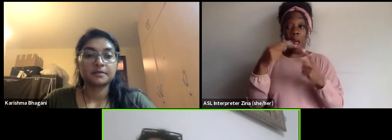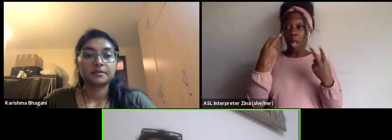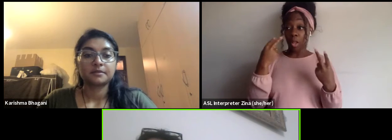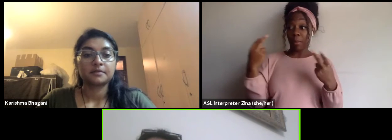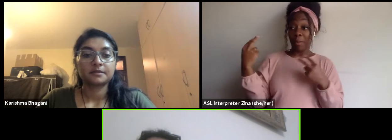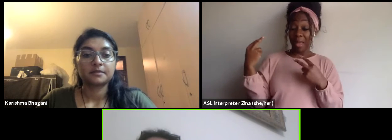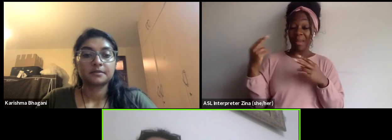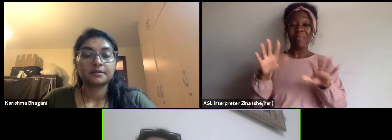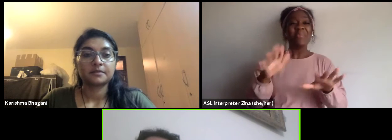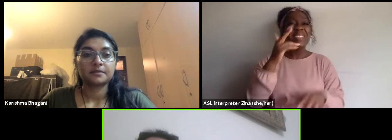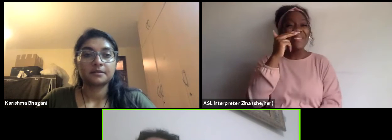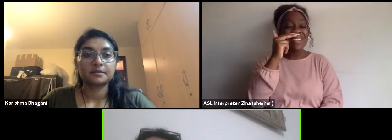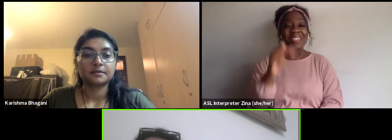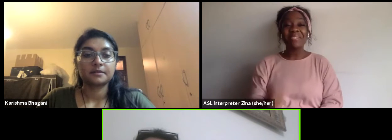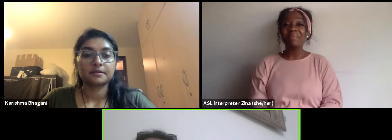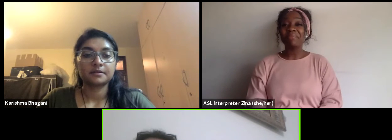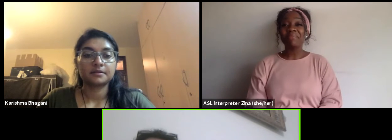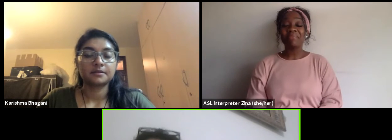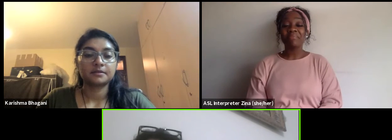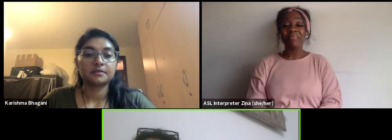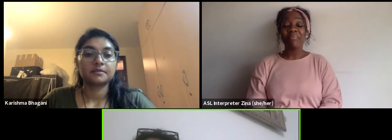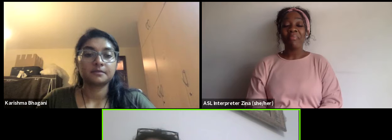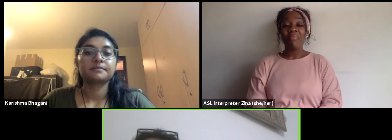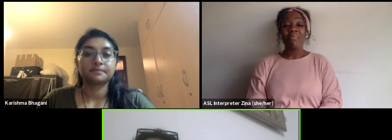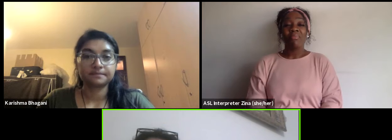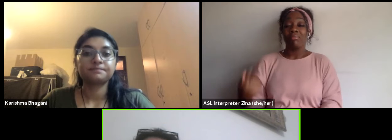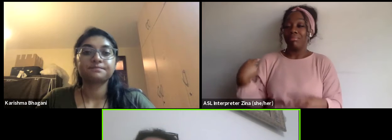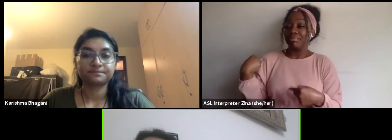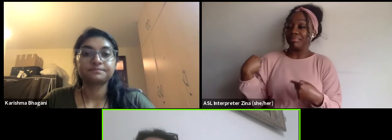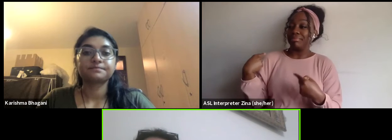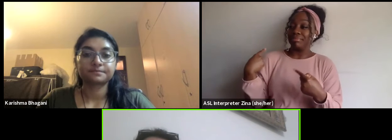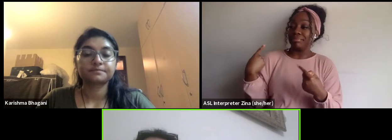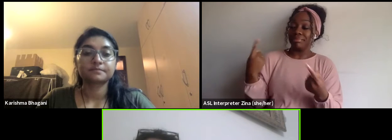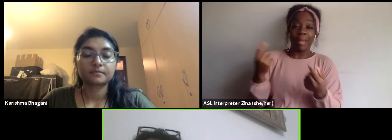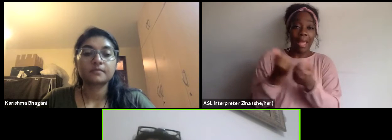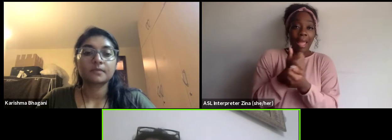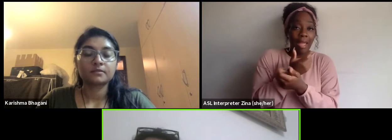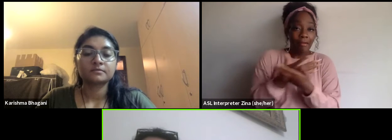everything that I did, even that student job